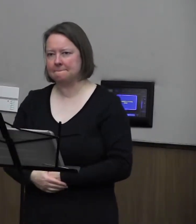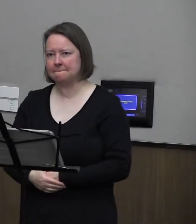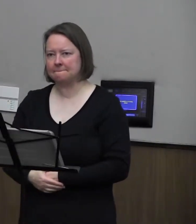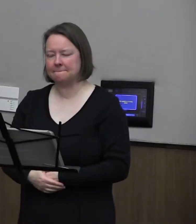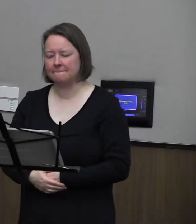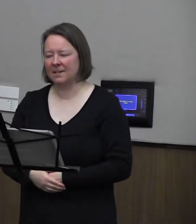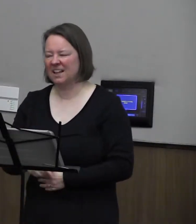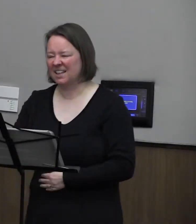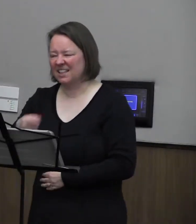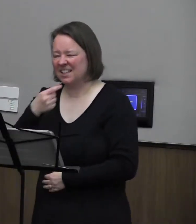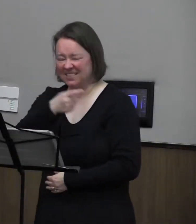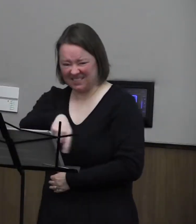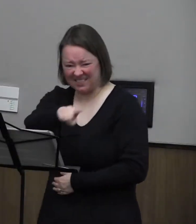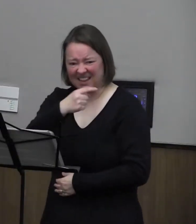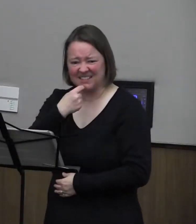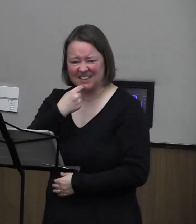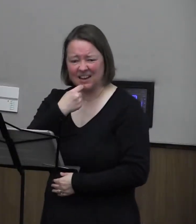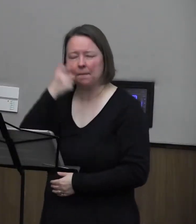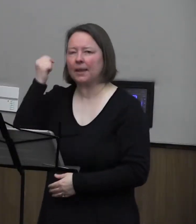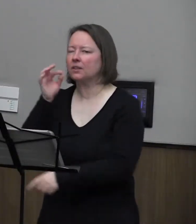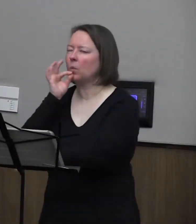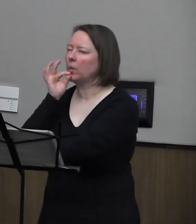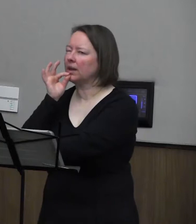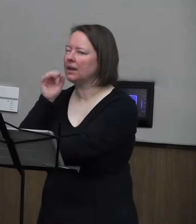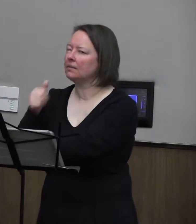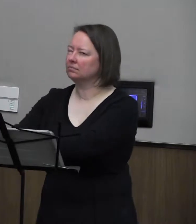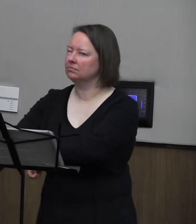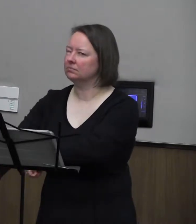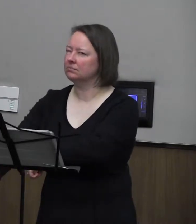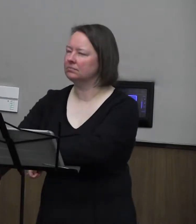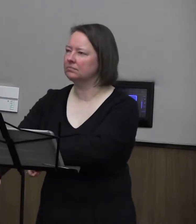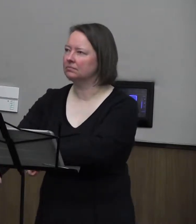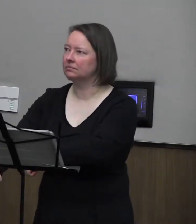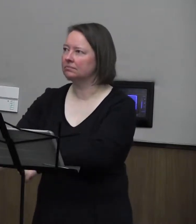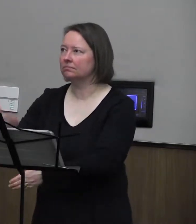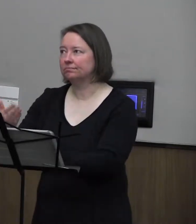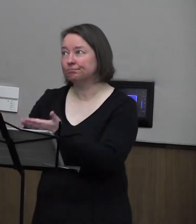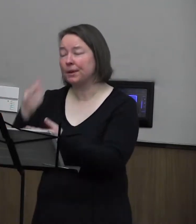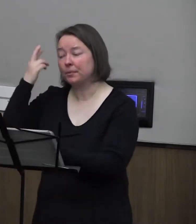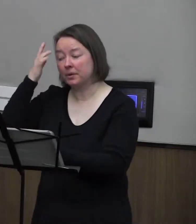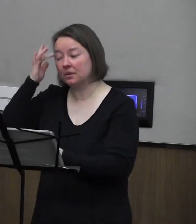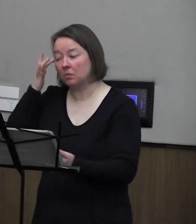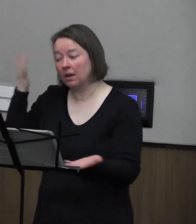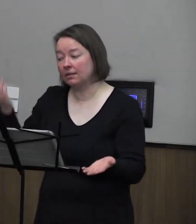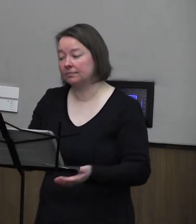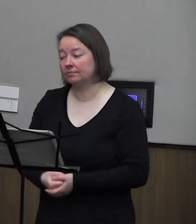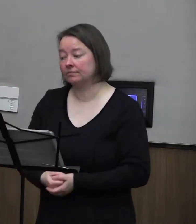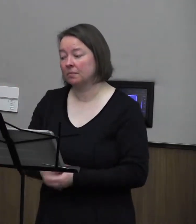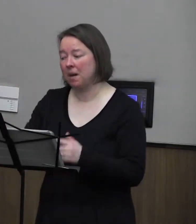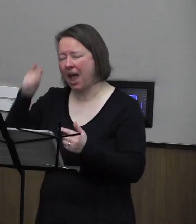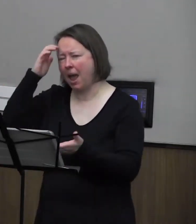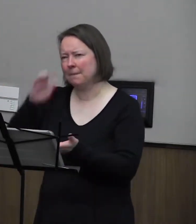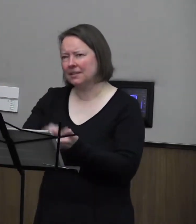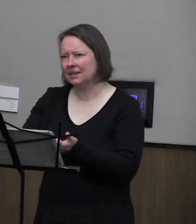They say it is because of the weed. Maybe that is the reason, but I believe something worse